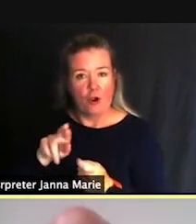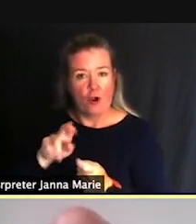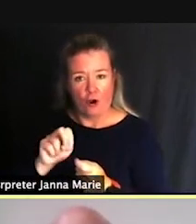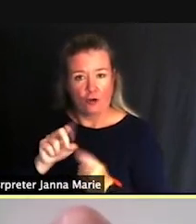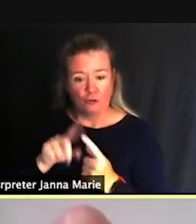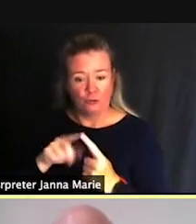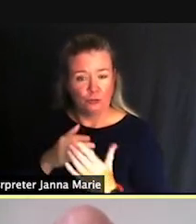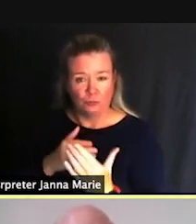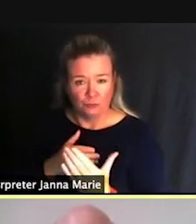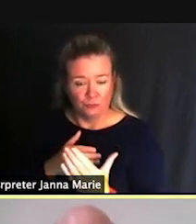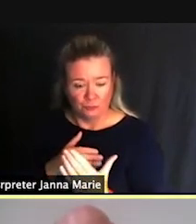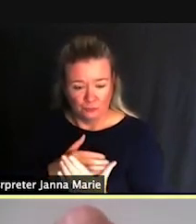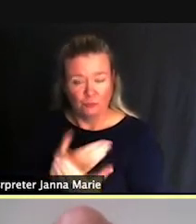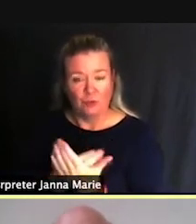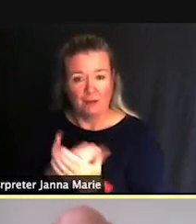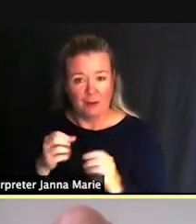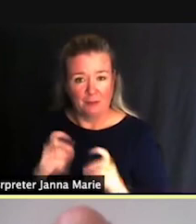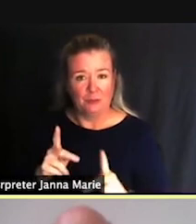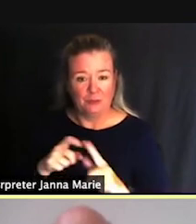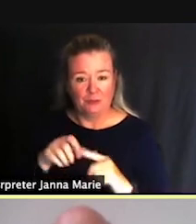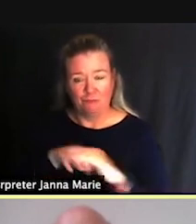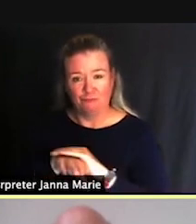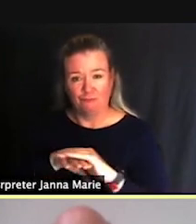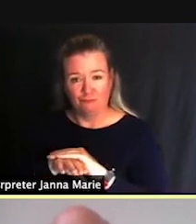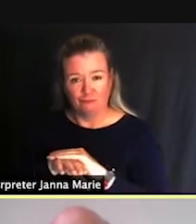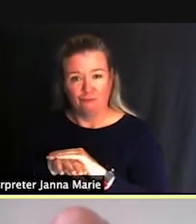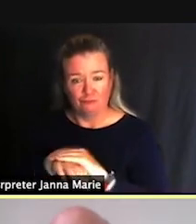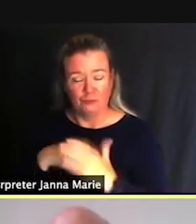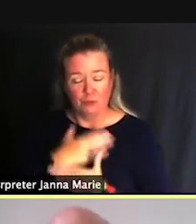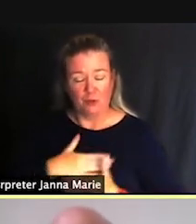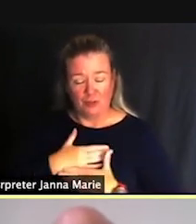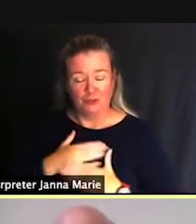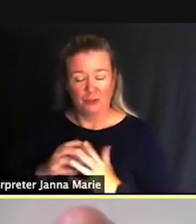any of these accessible recreation opportunities exist.